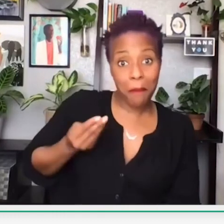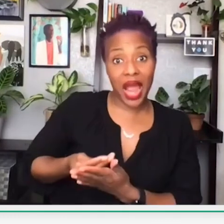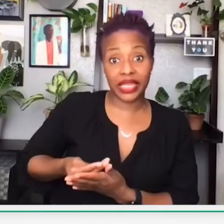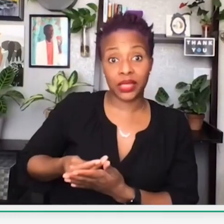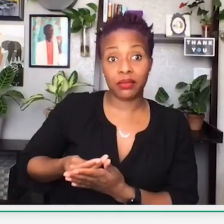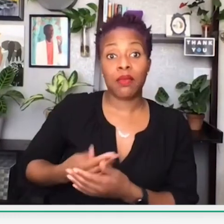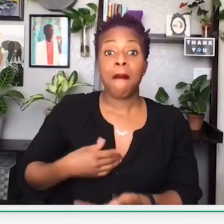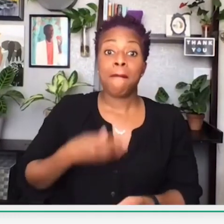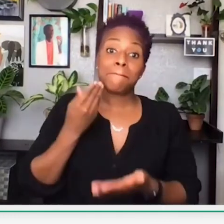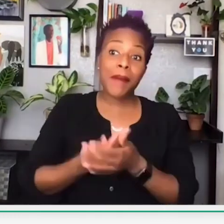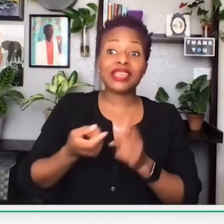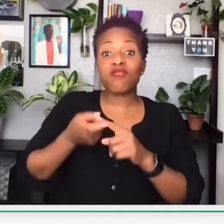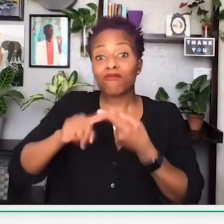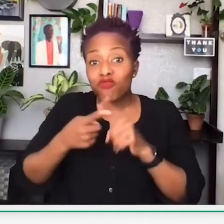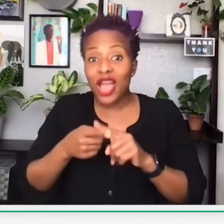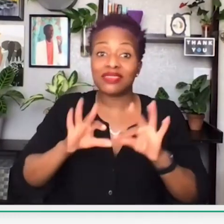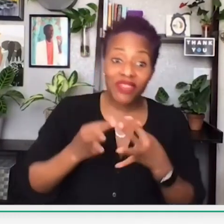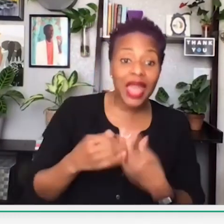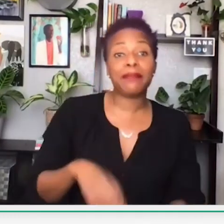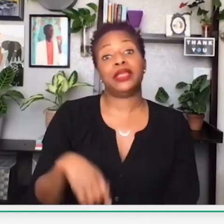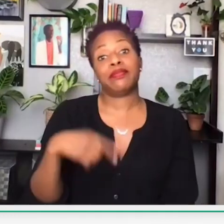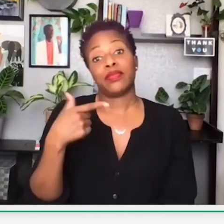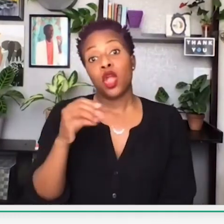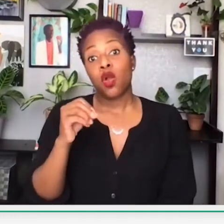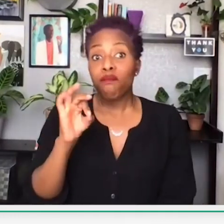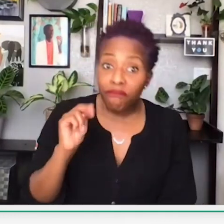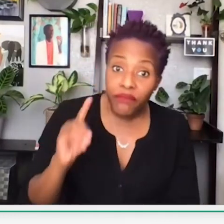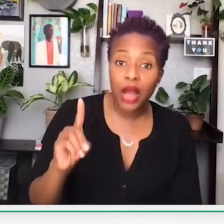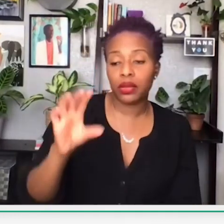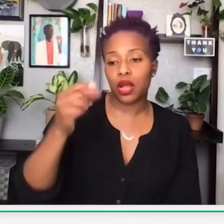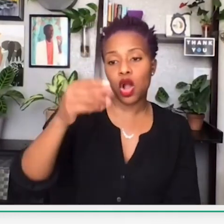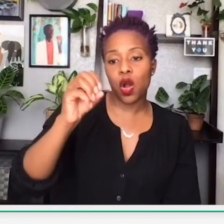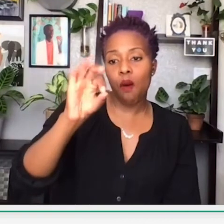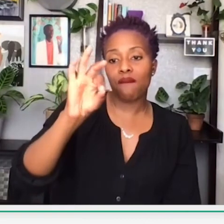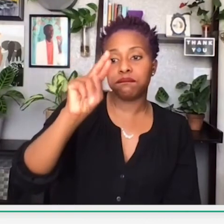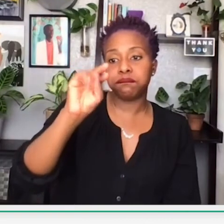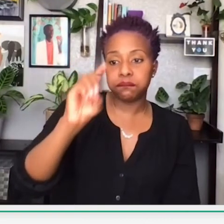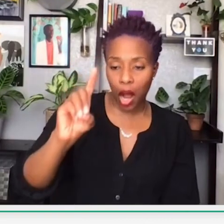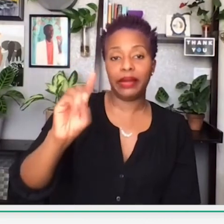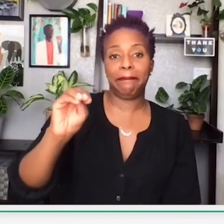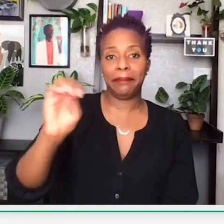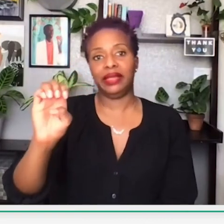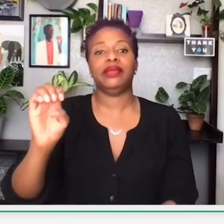businesses. They ended up having to use their own money, or get money from friends and family.